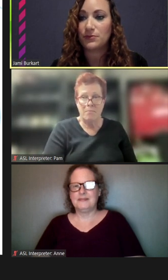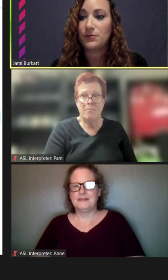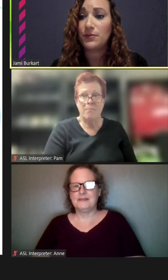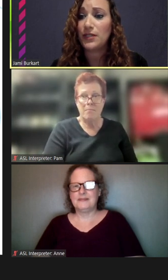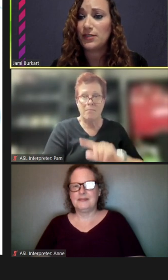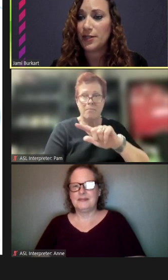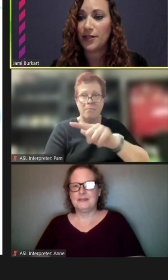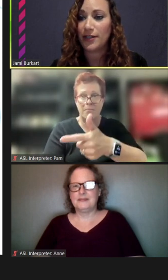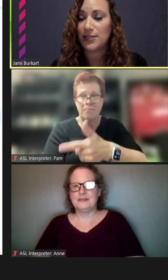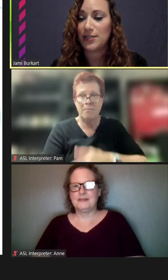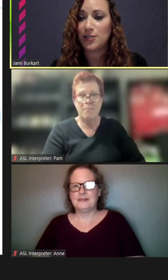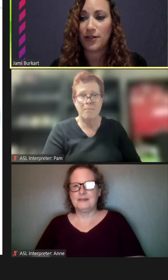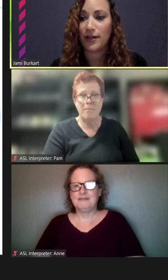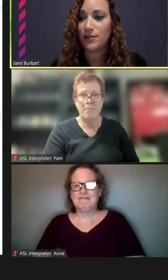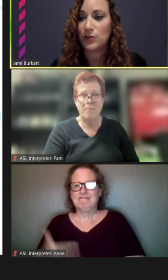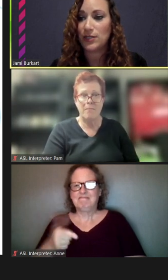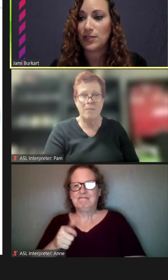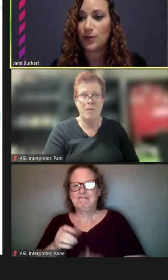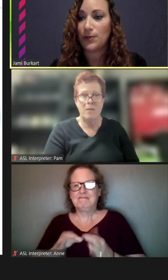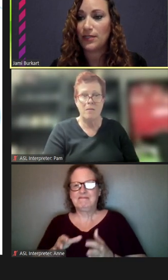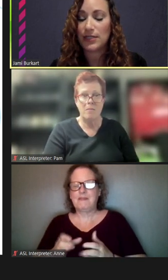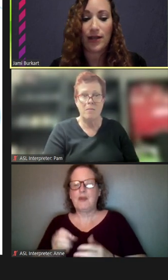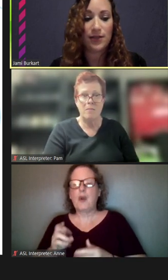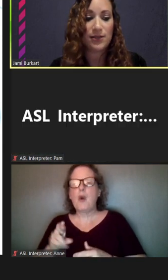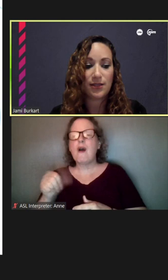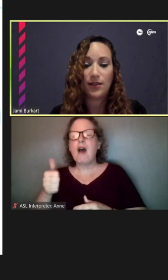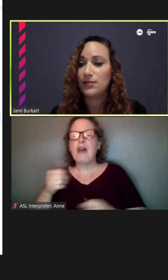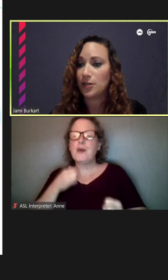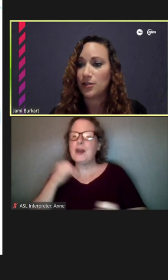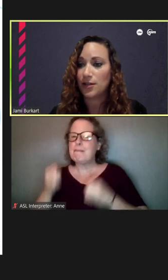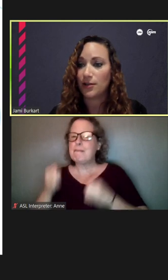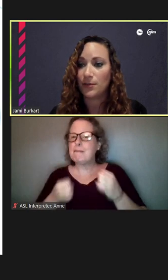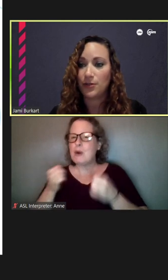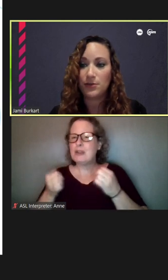Derek, I see your hand is raised. Can we please ask Derek to unmute?